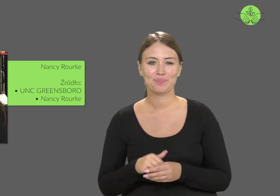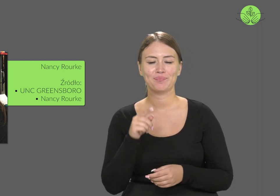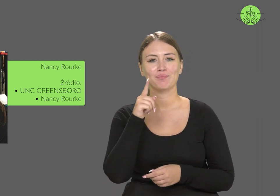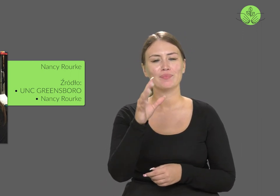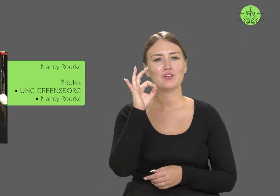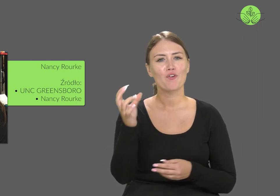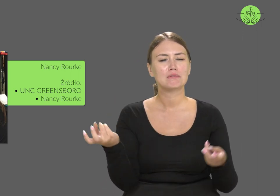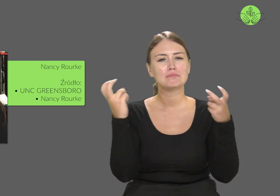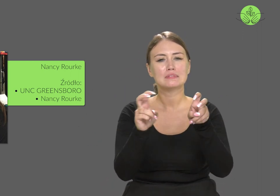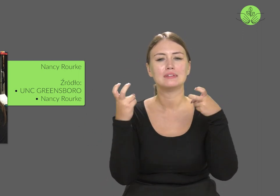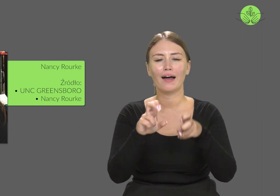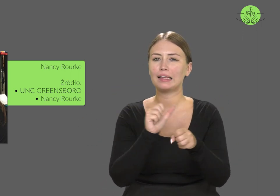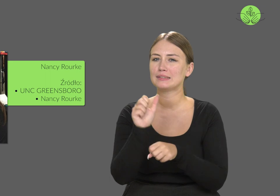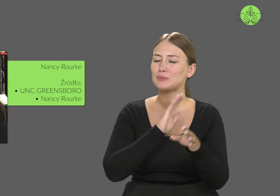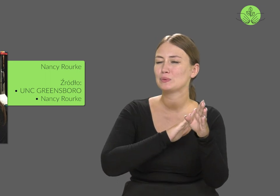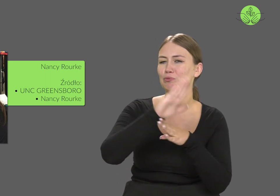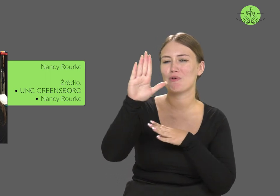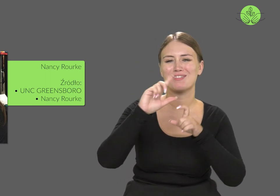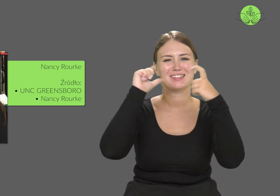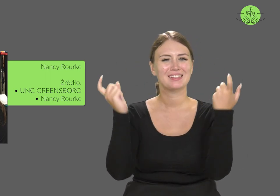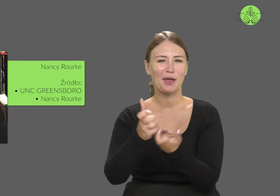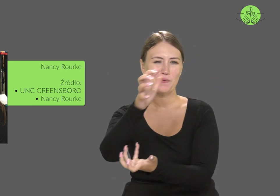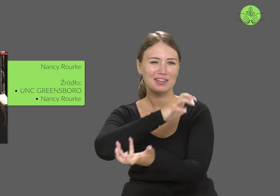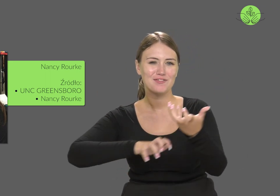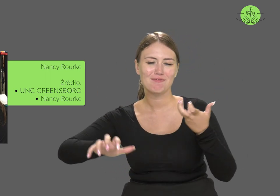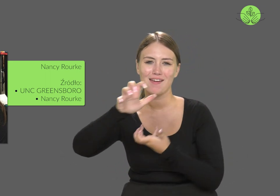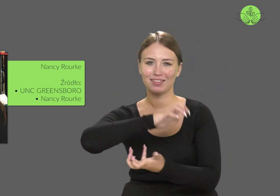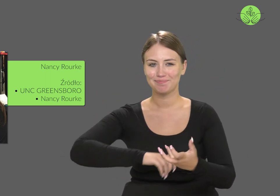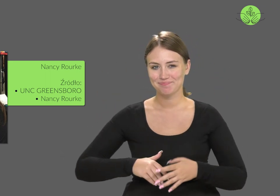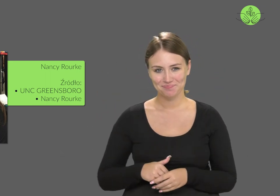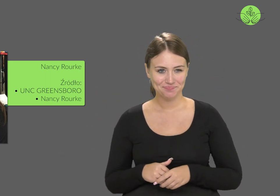Her artwork is popular worldwide.